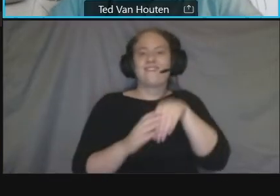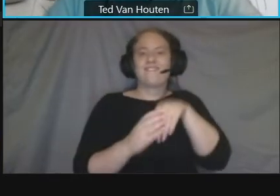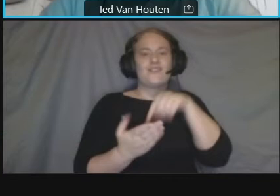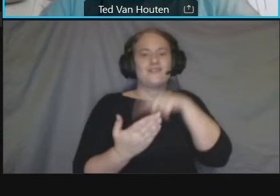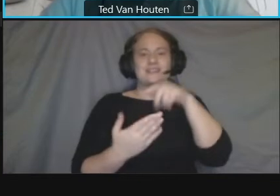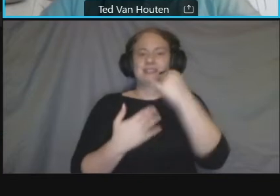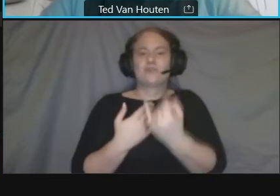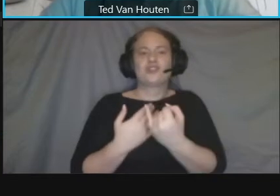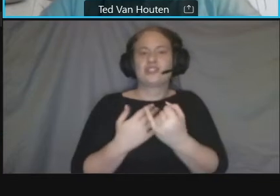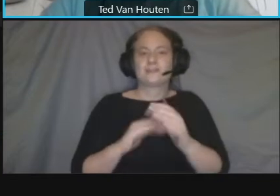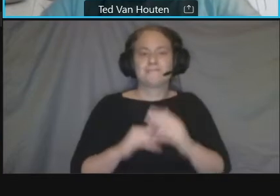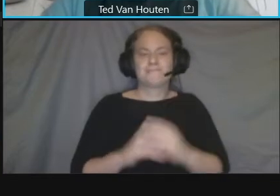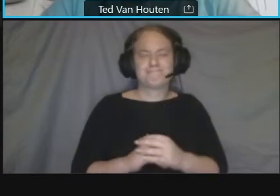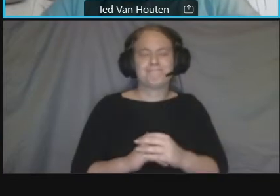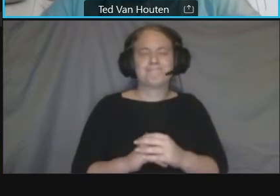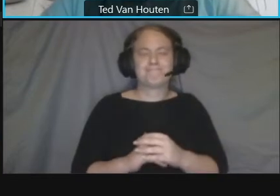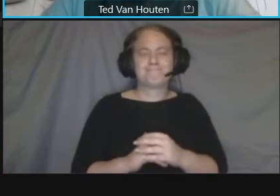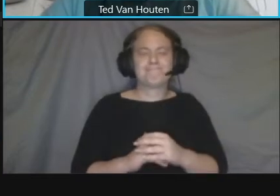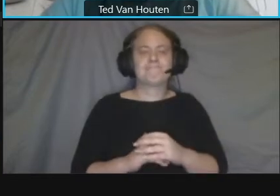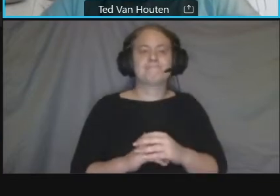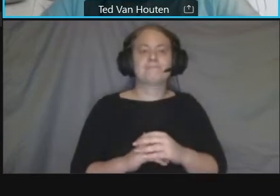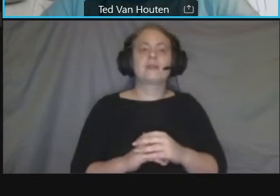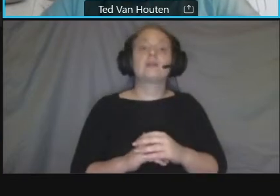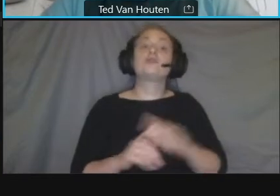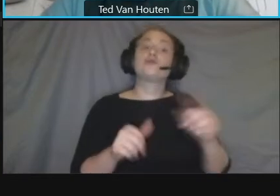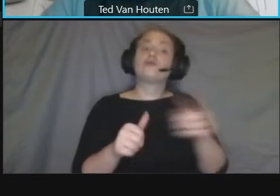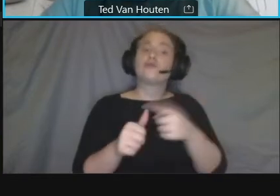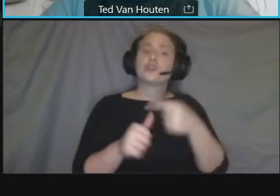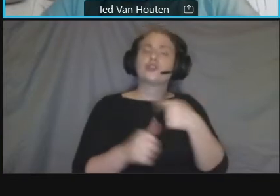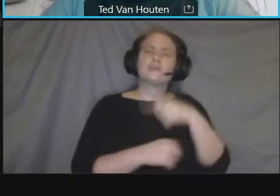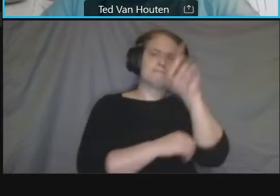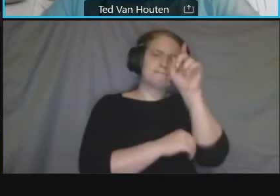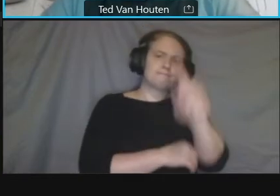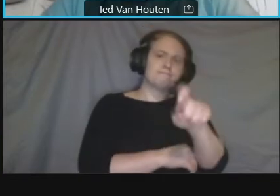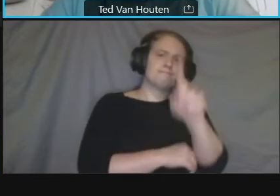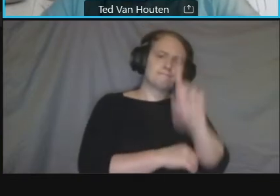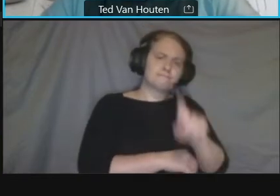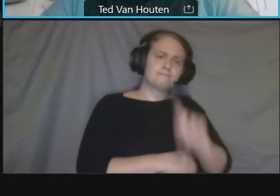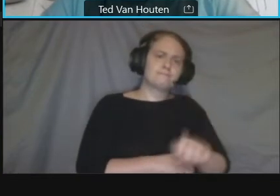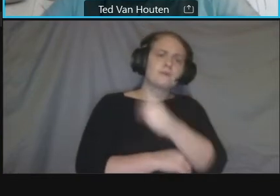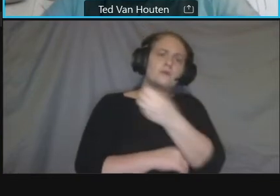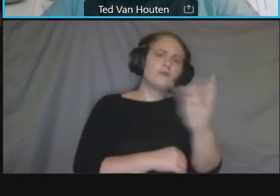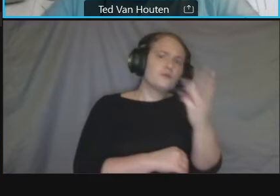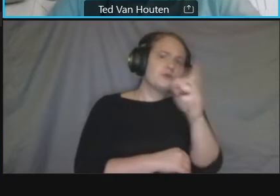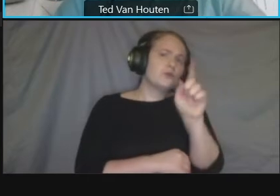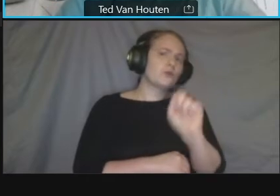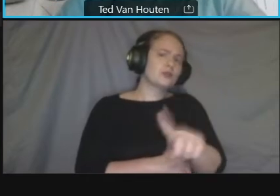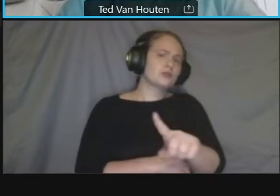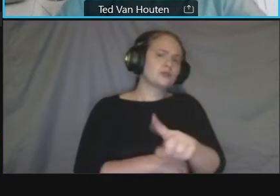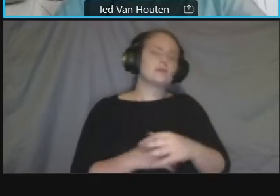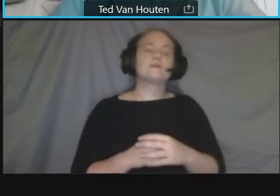okay so we have some quick polling questions and uh we're gonna throw those up for you um and we'll